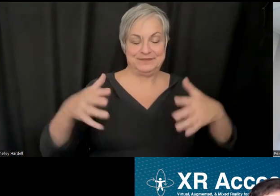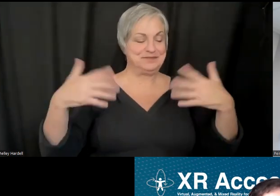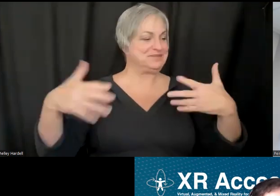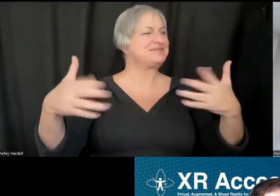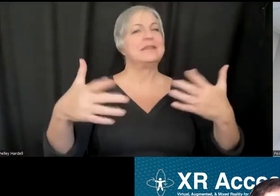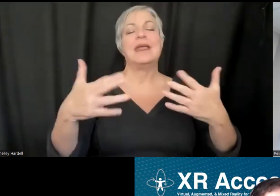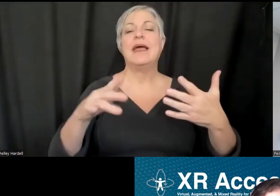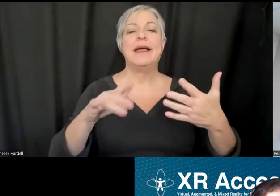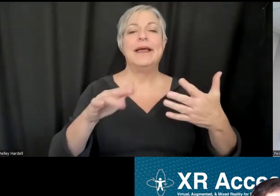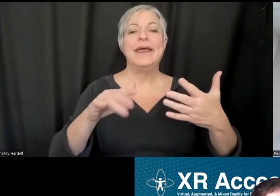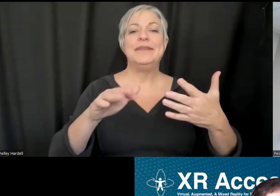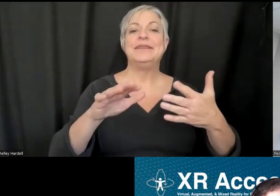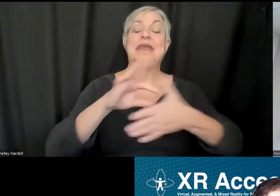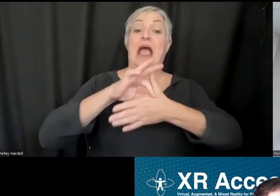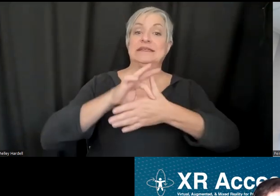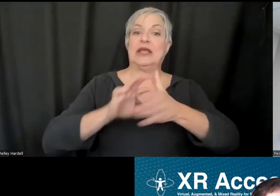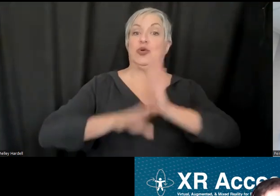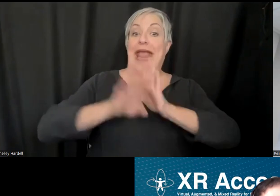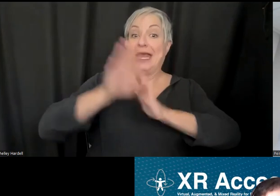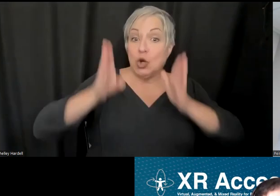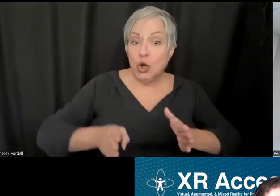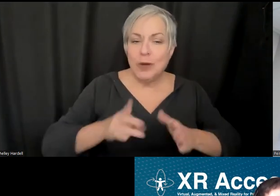content creator, but something that is facilitated by the